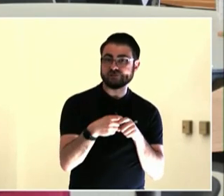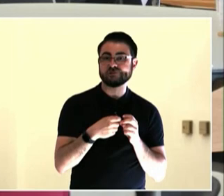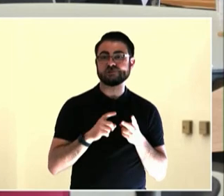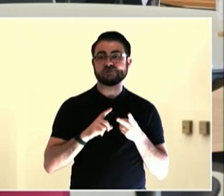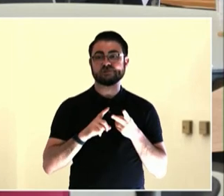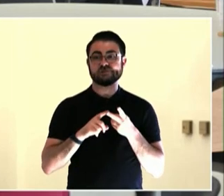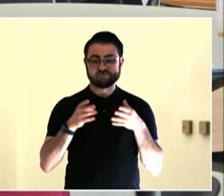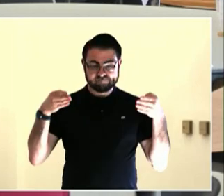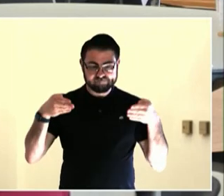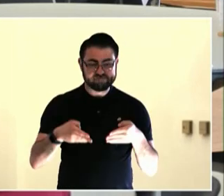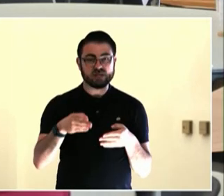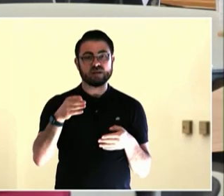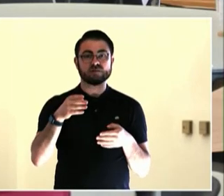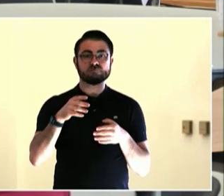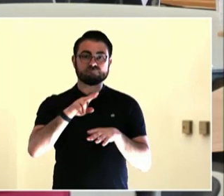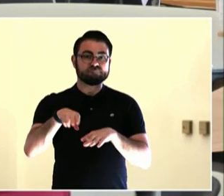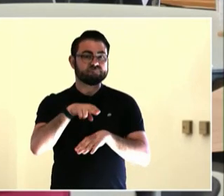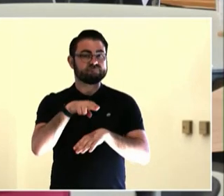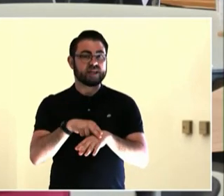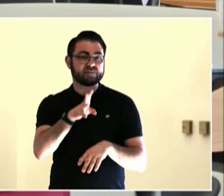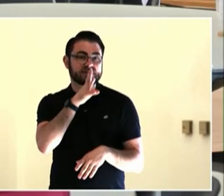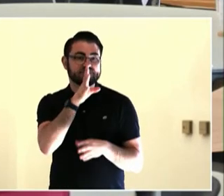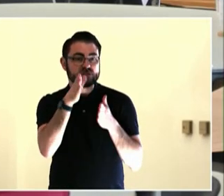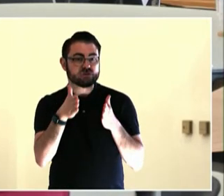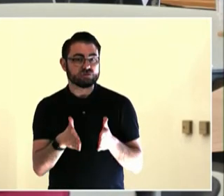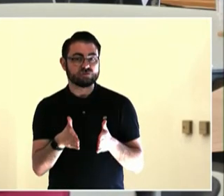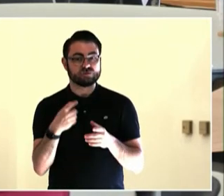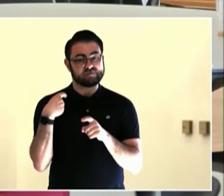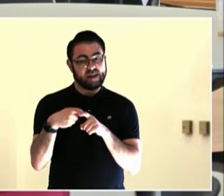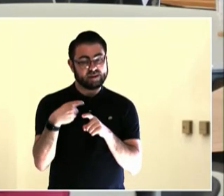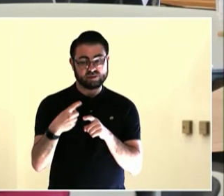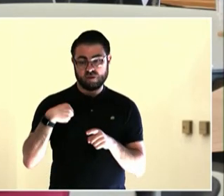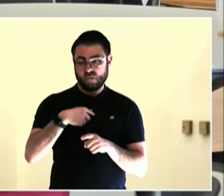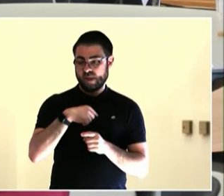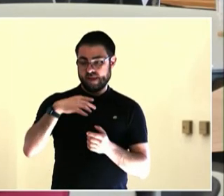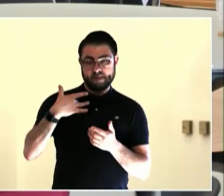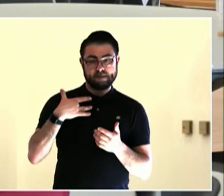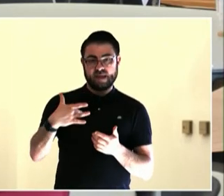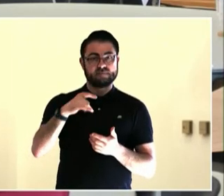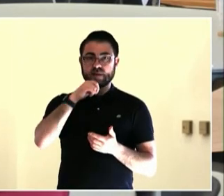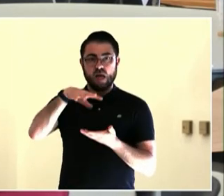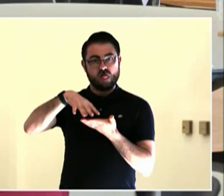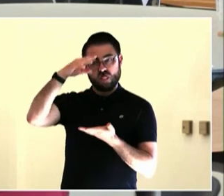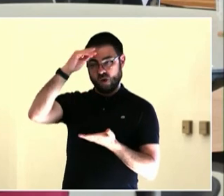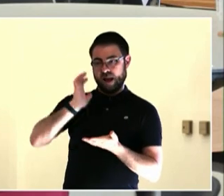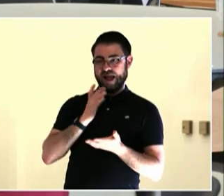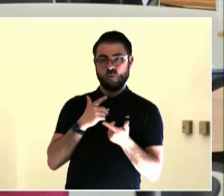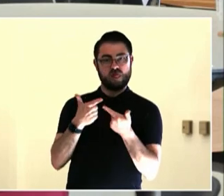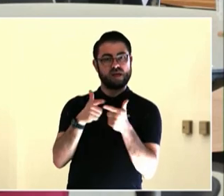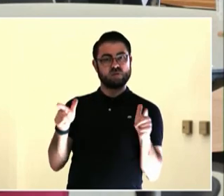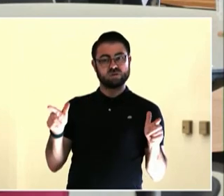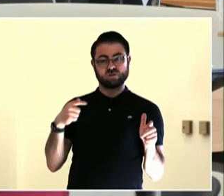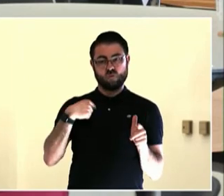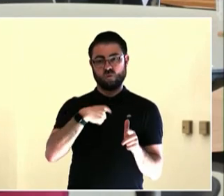team does a survey and they had no ID cards. So now there's an offshoot, churches coming together saying